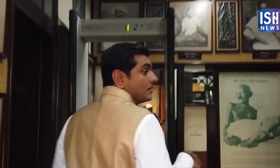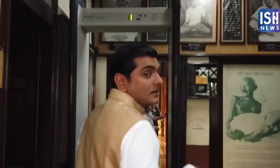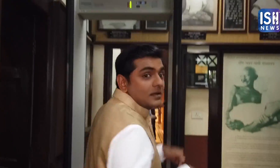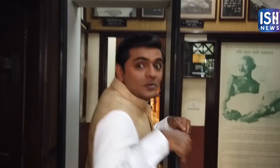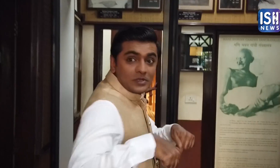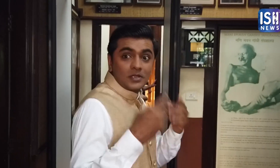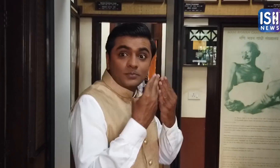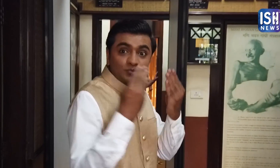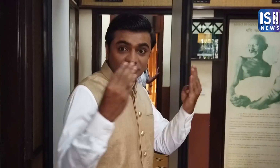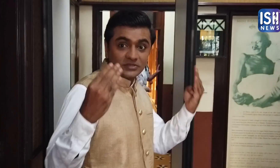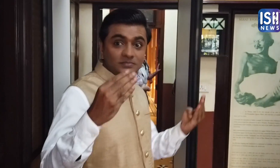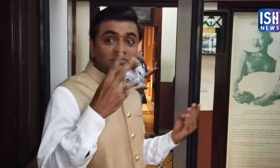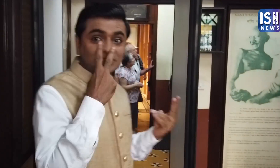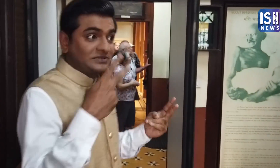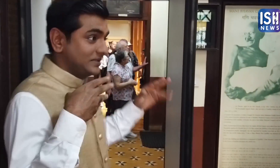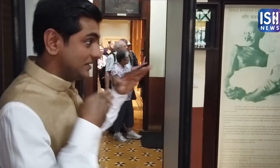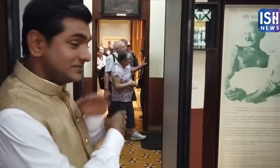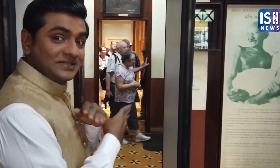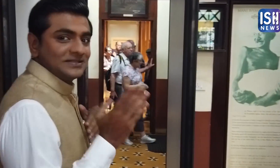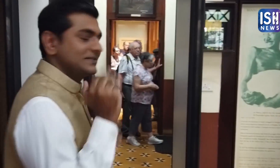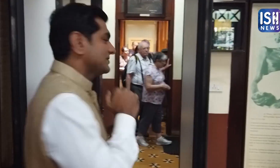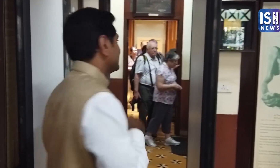This is the museum. Come let's have a look inside.